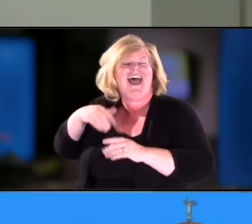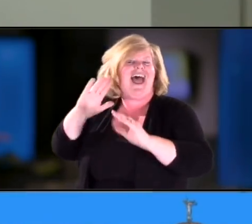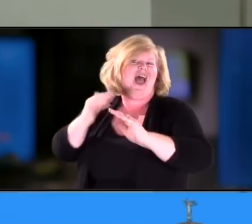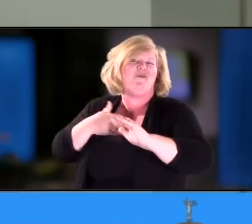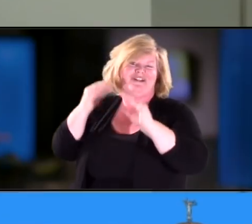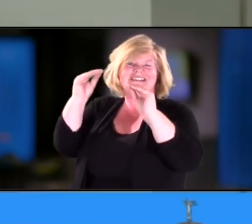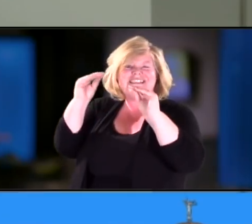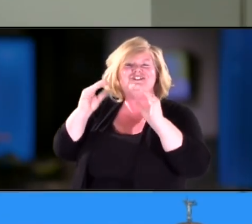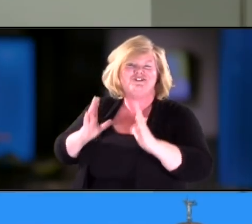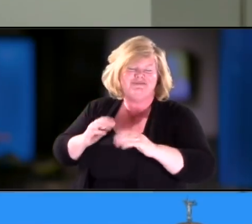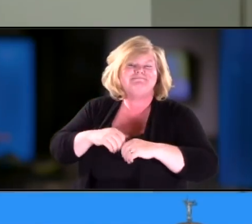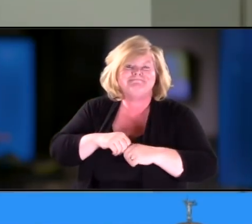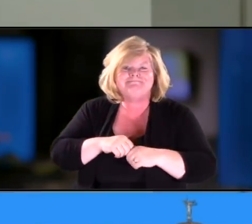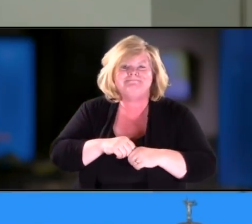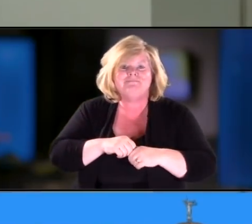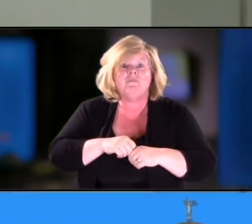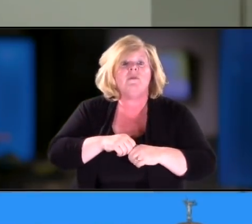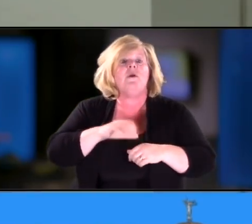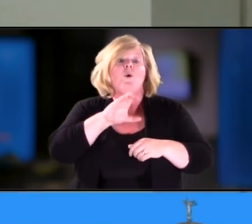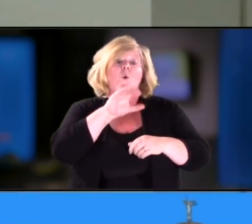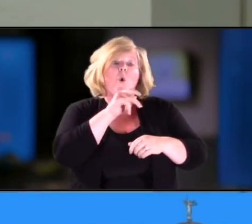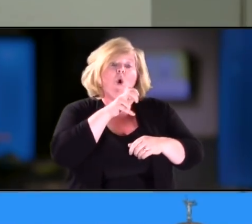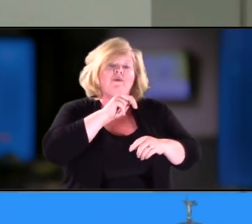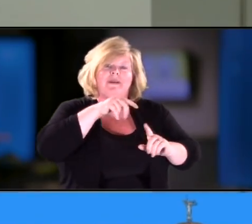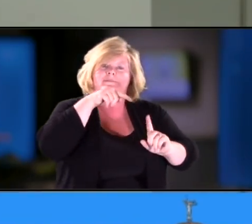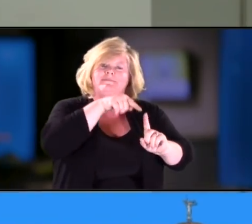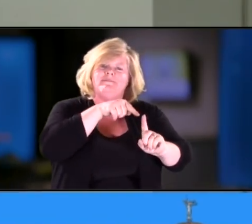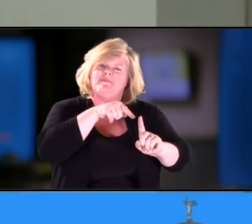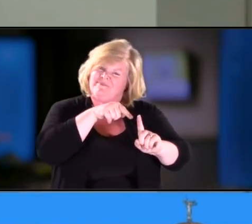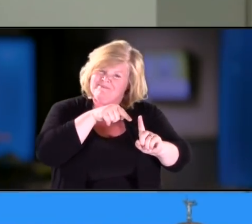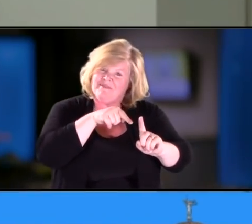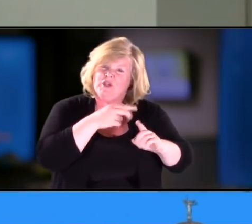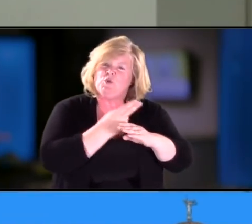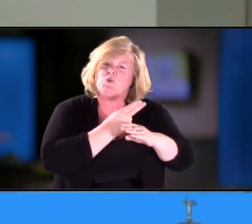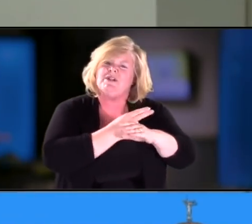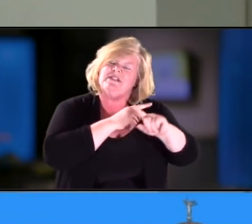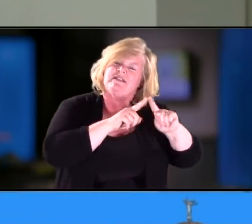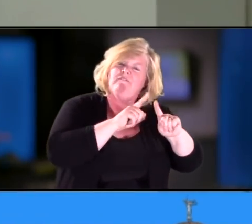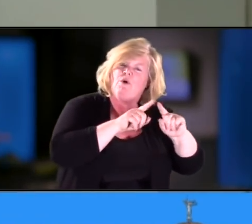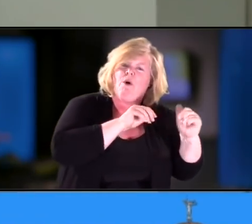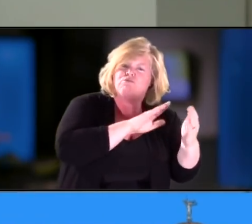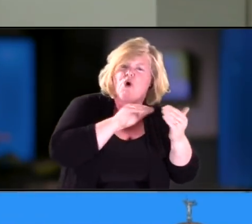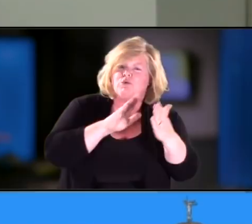Um. Corrine uses a combination of English spoken sign,